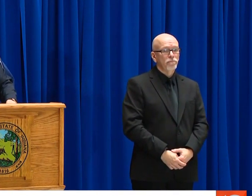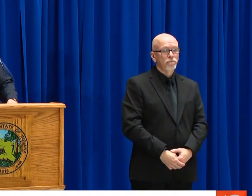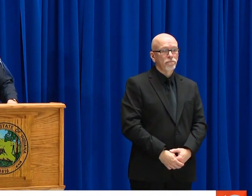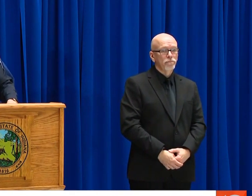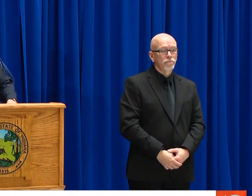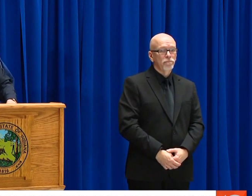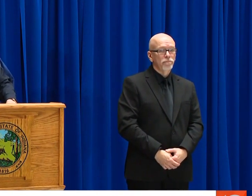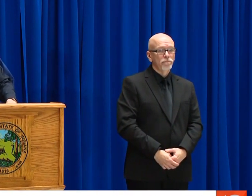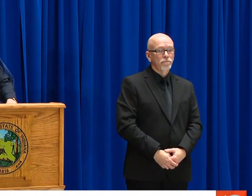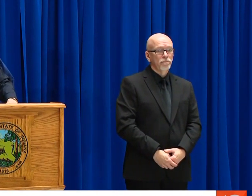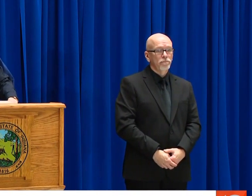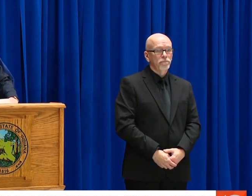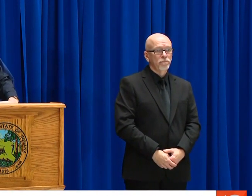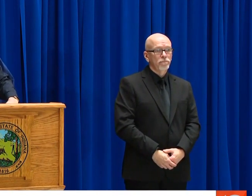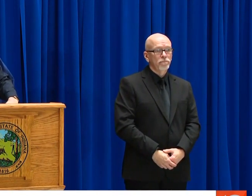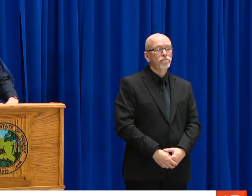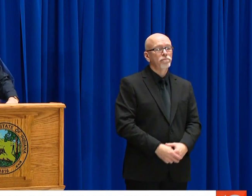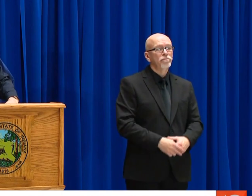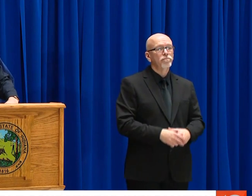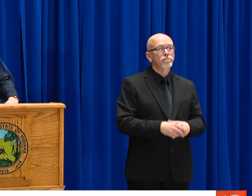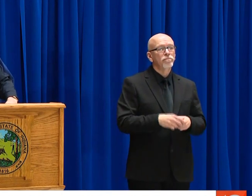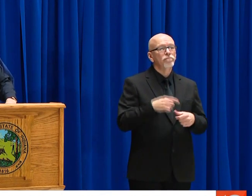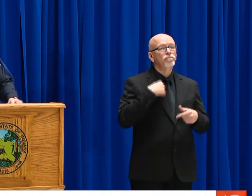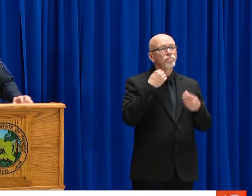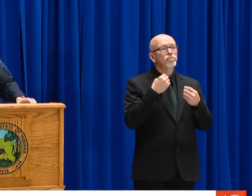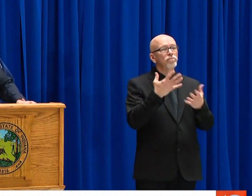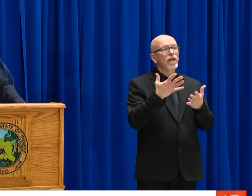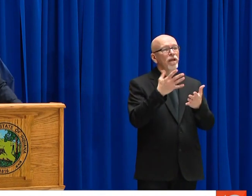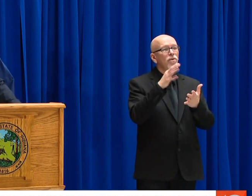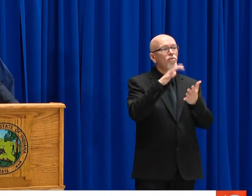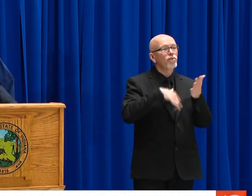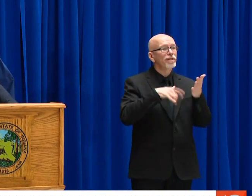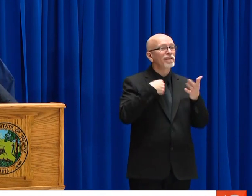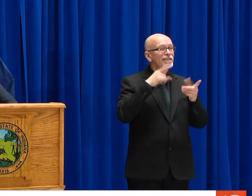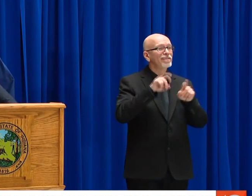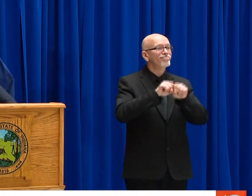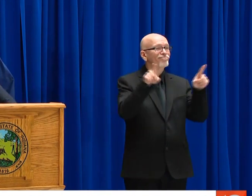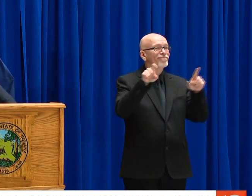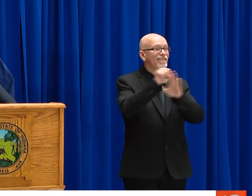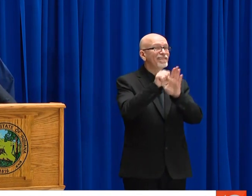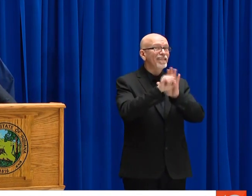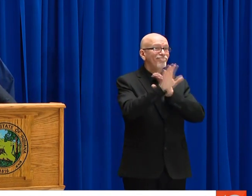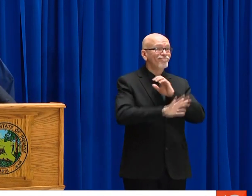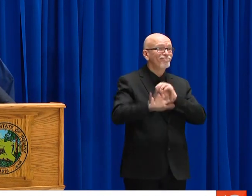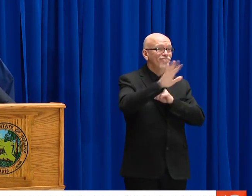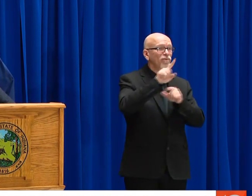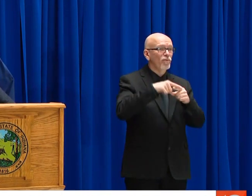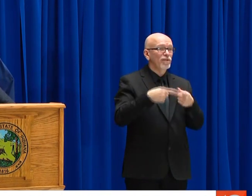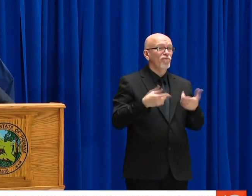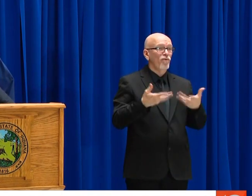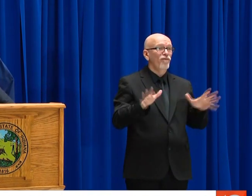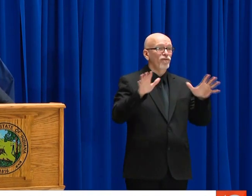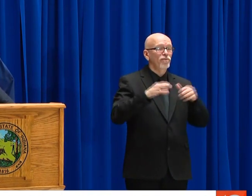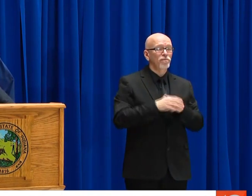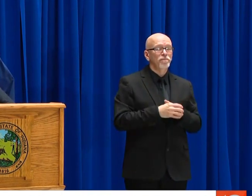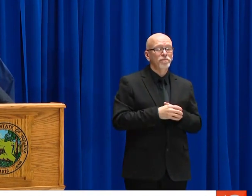AND FRANKLY I THINK HE'S DONE IT PRETTY DARN WELL.